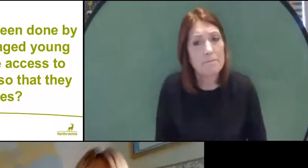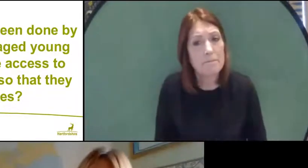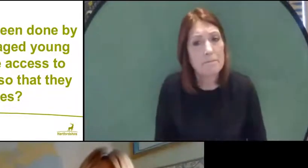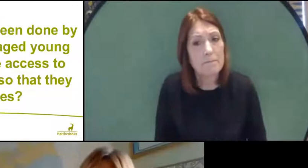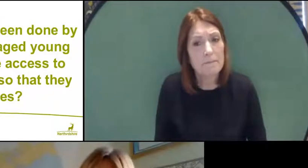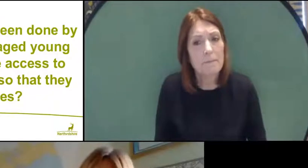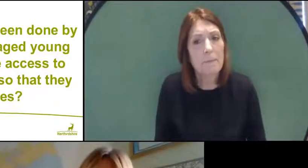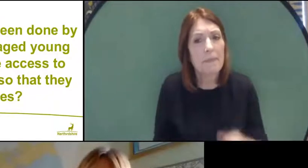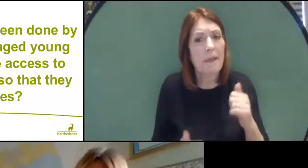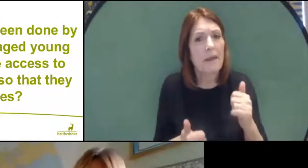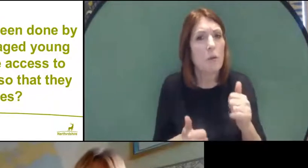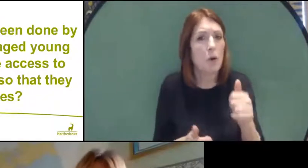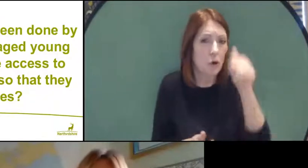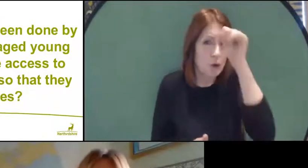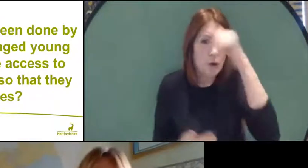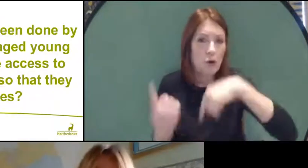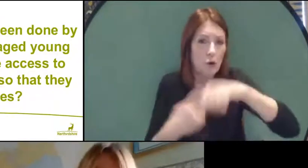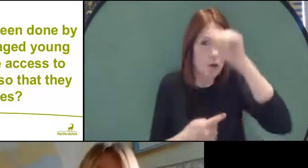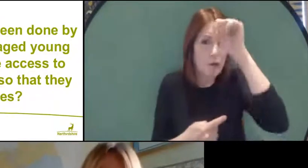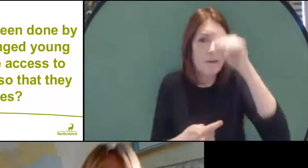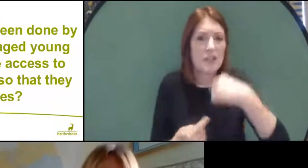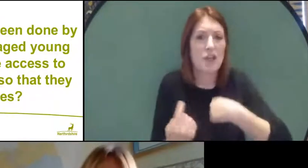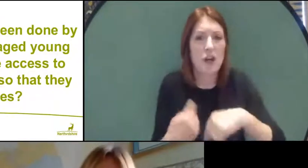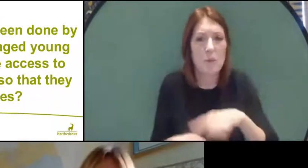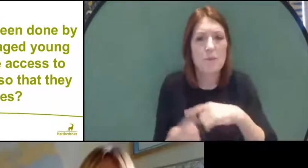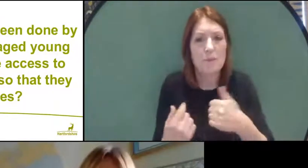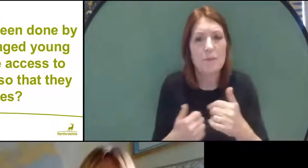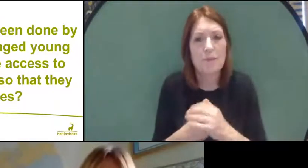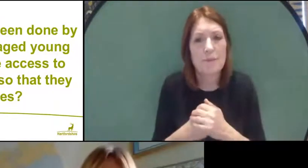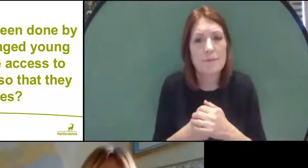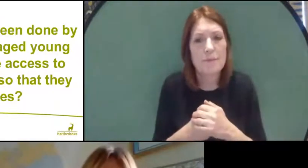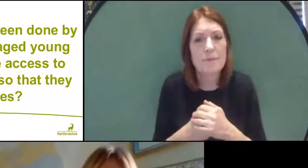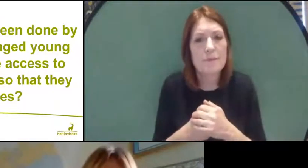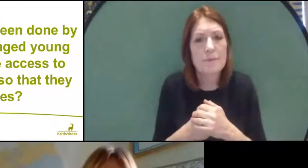would be good for us to get a kind of sense of what's going on actually on the ground.